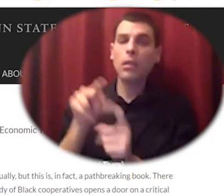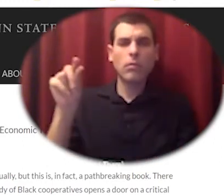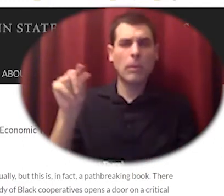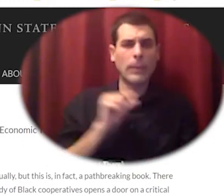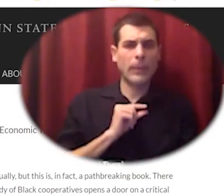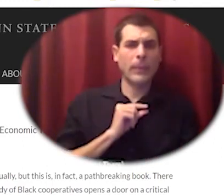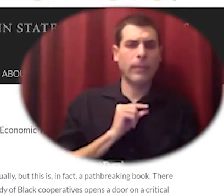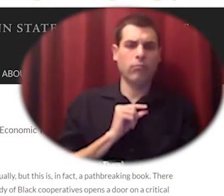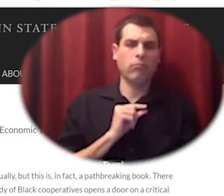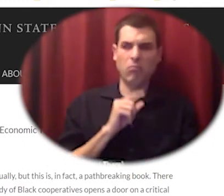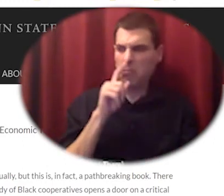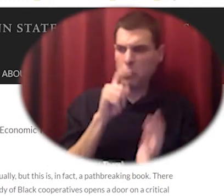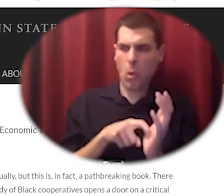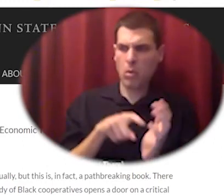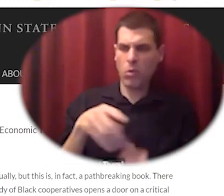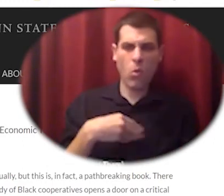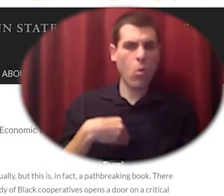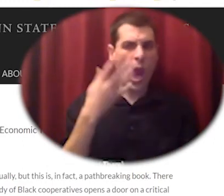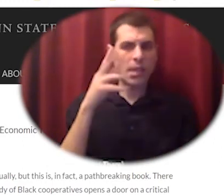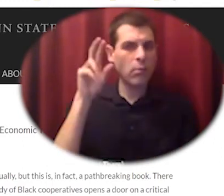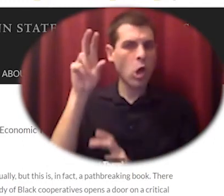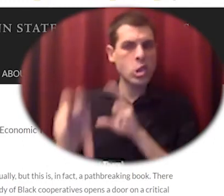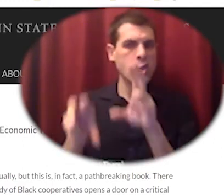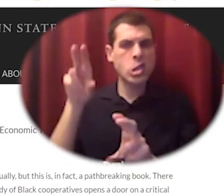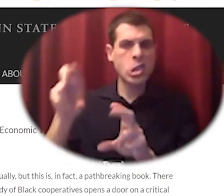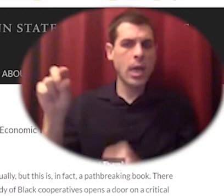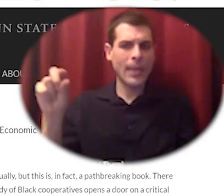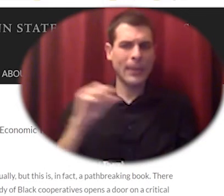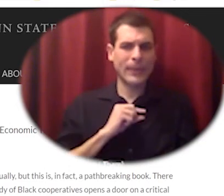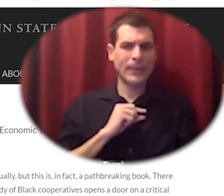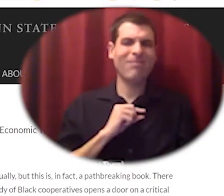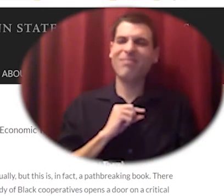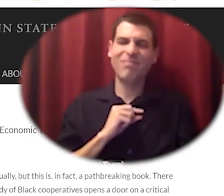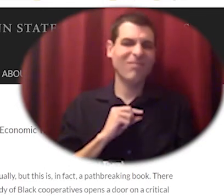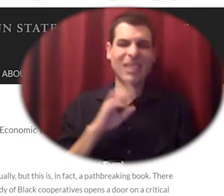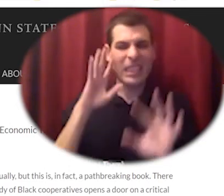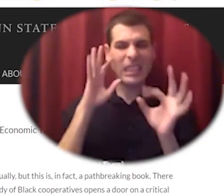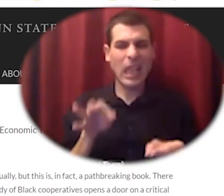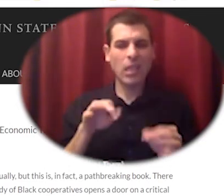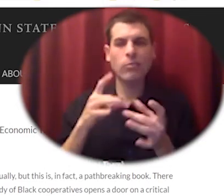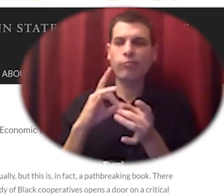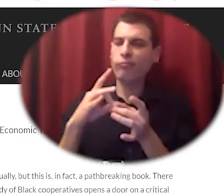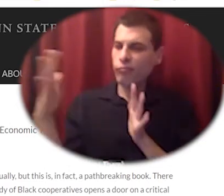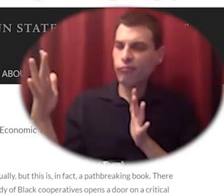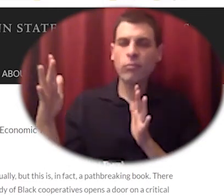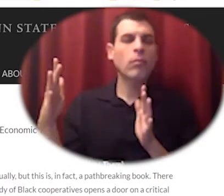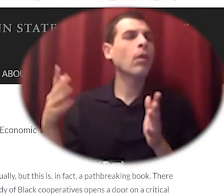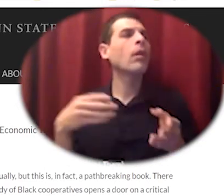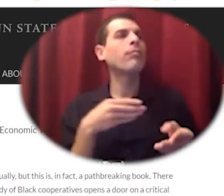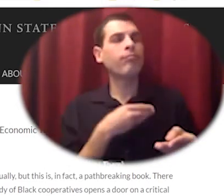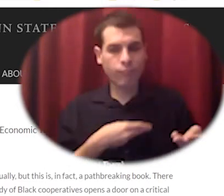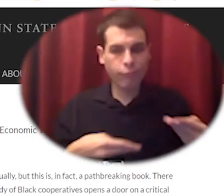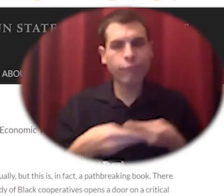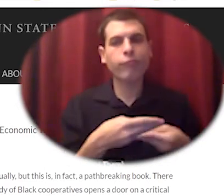black communities began to operate their own mutual insurance groups and cooperatives and